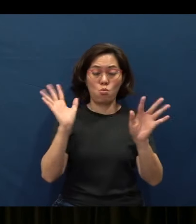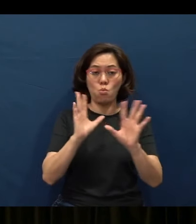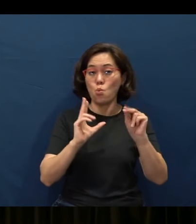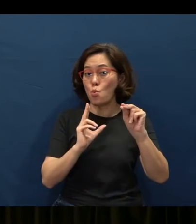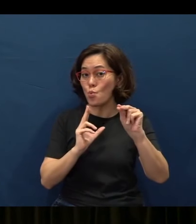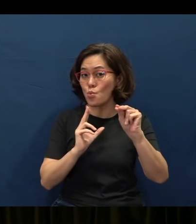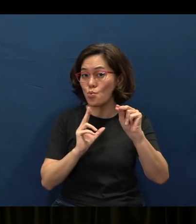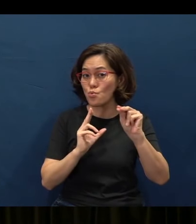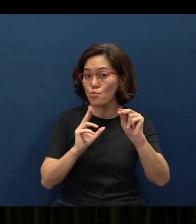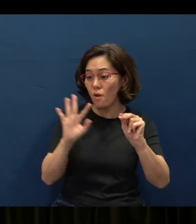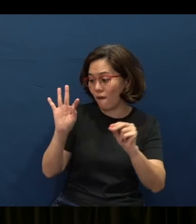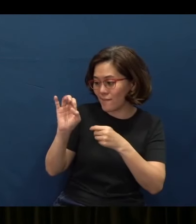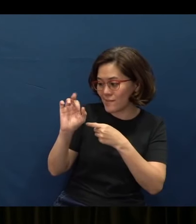But what is the fear of the Lord?